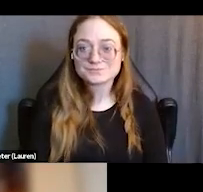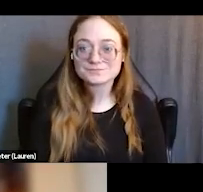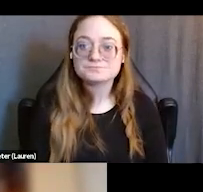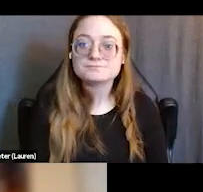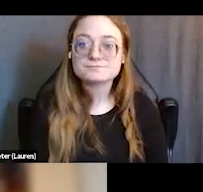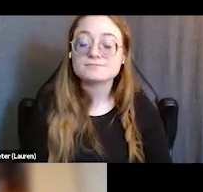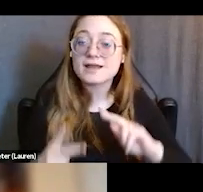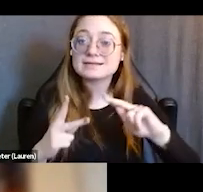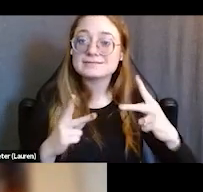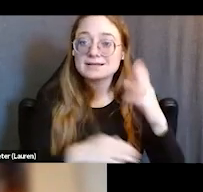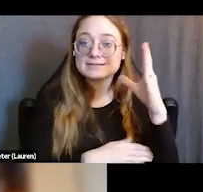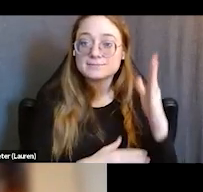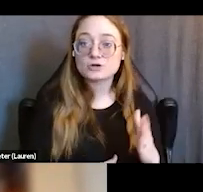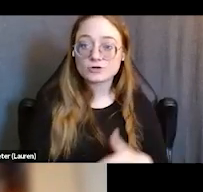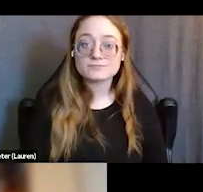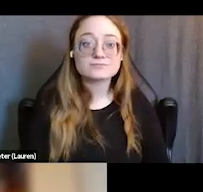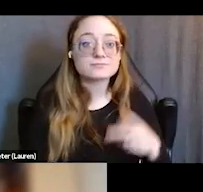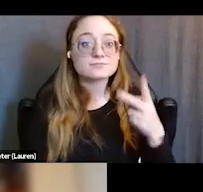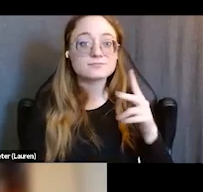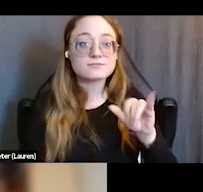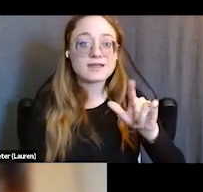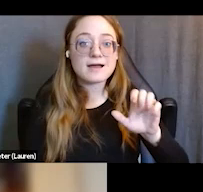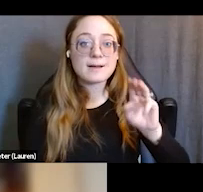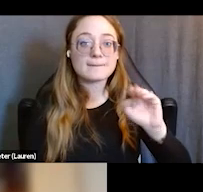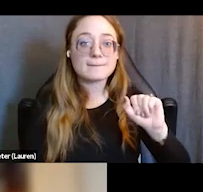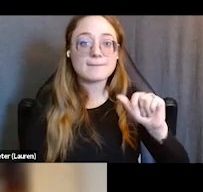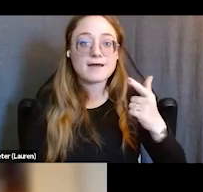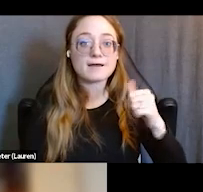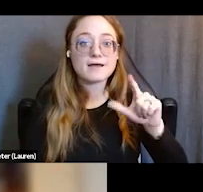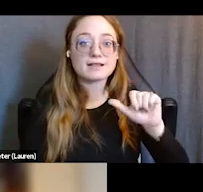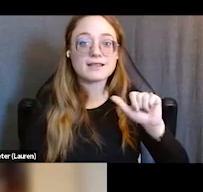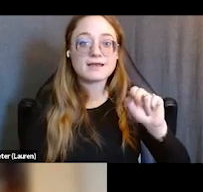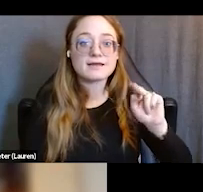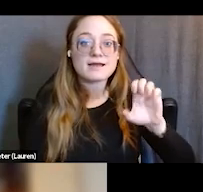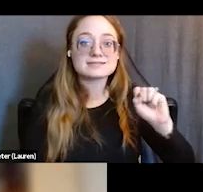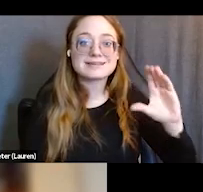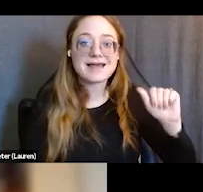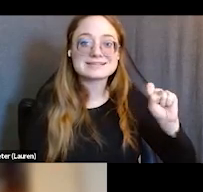Our second speaker is Kyle Magallanes Castillo, who serves as the co-executive director